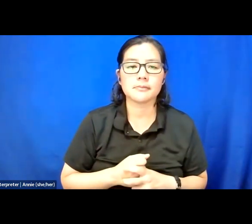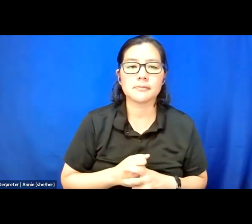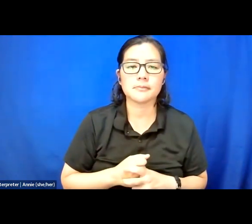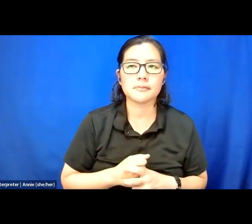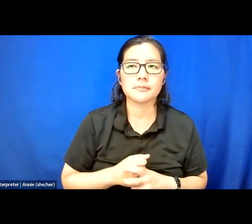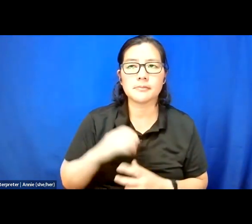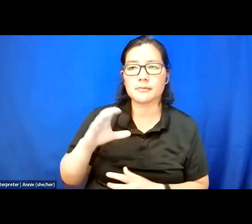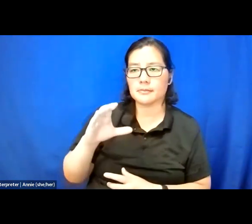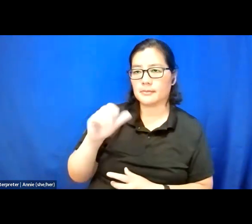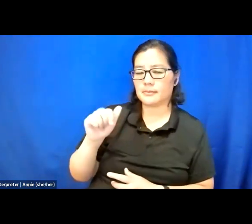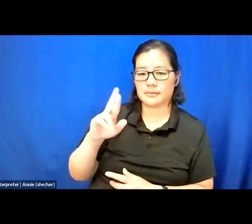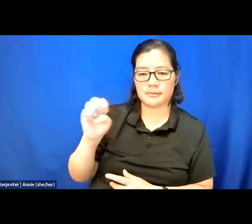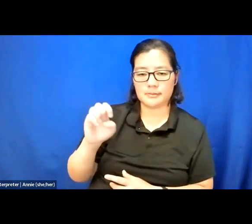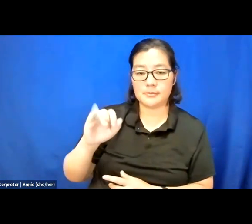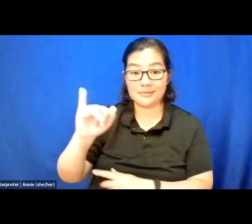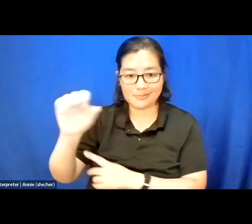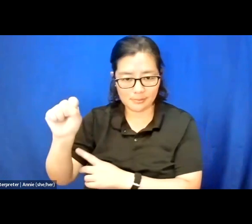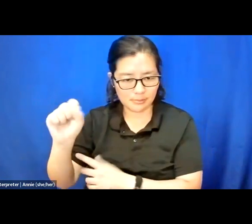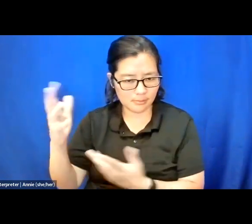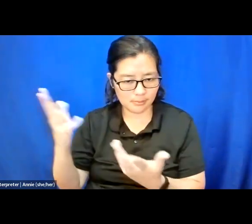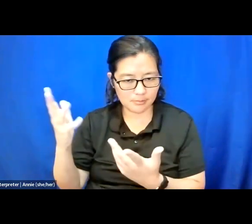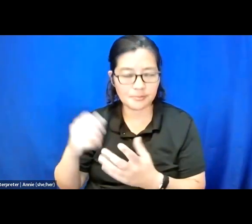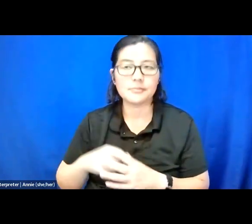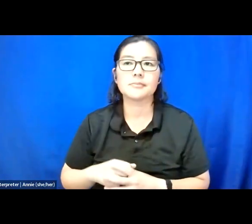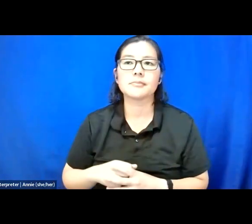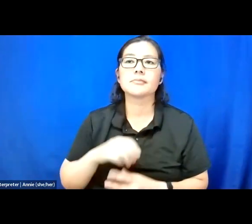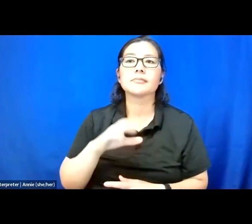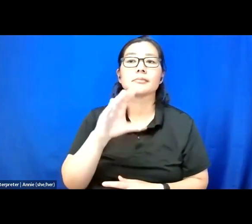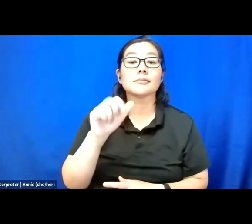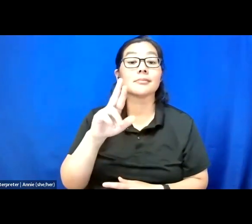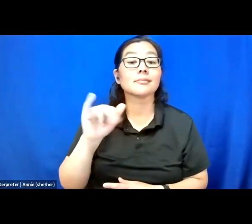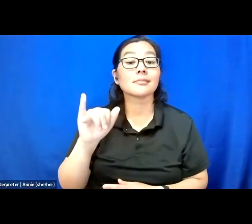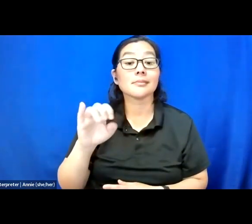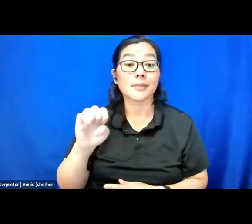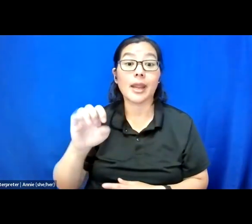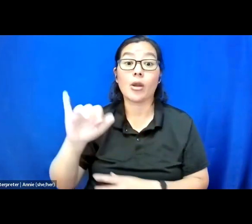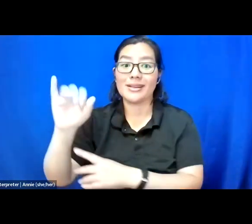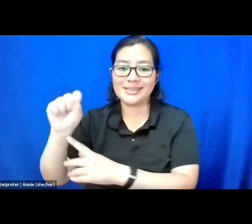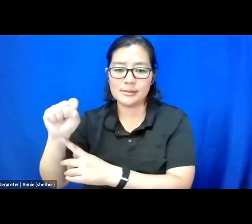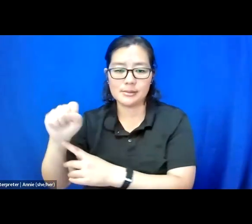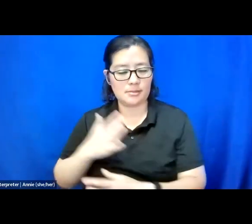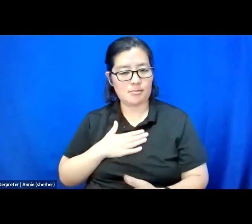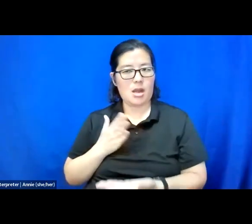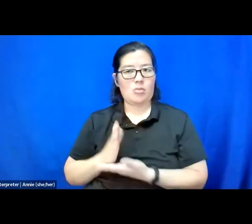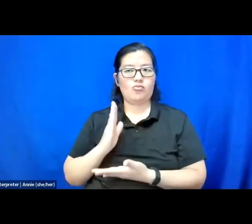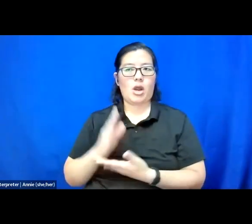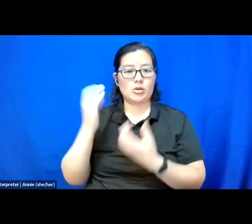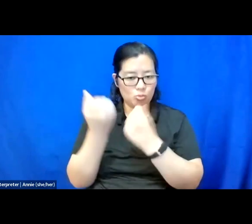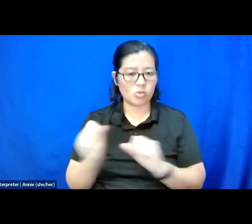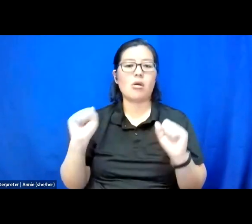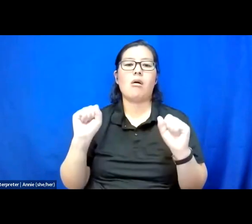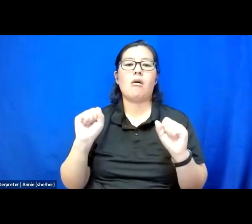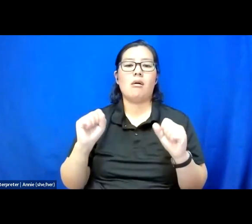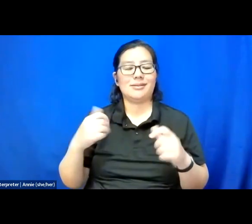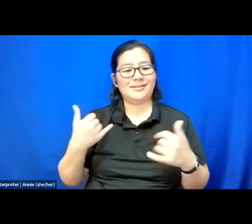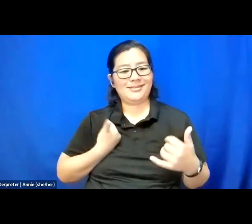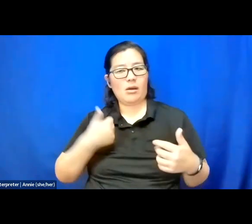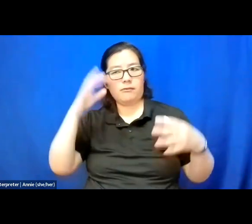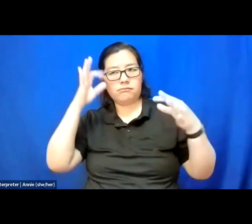Care is my right to autonomy, to exist, interdependently.